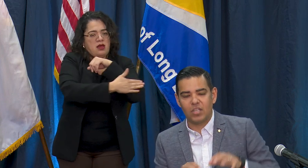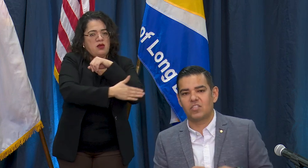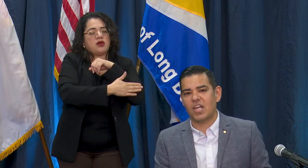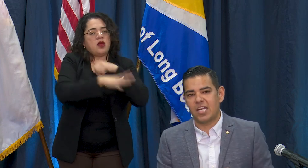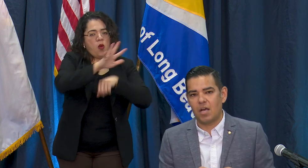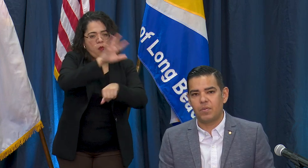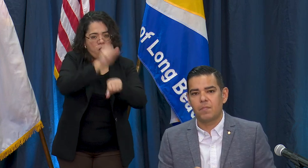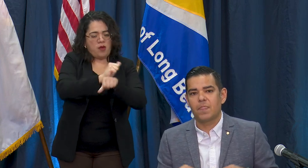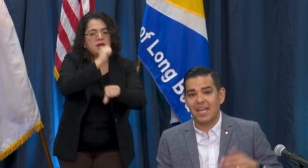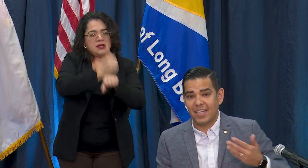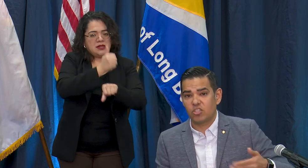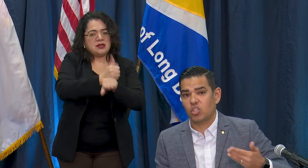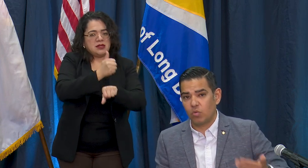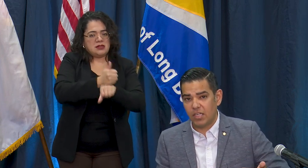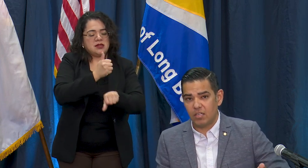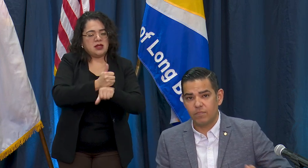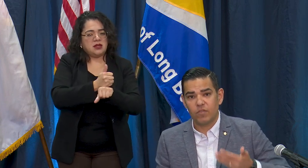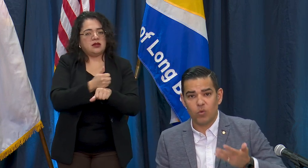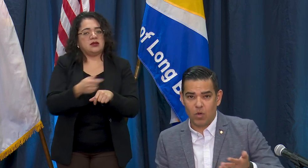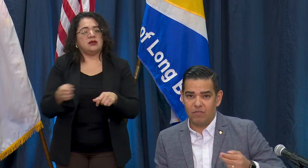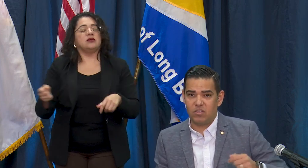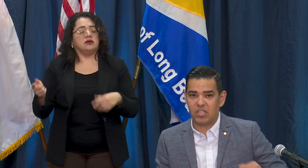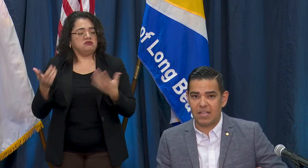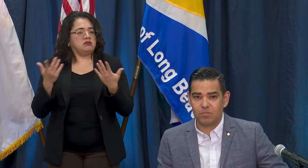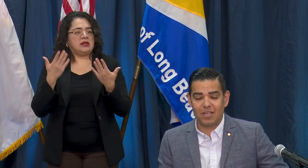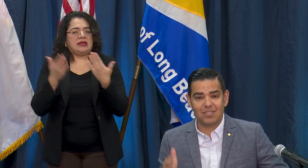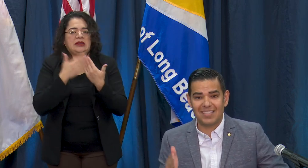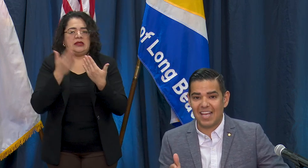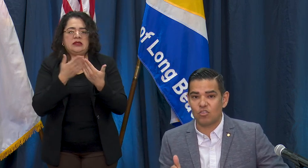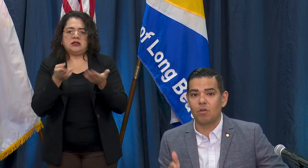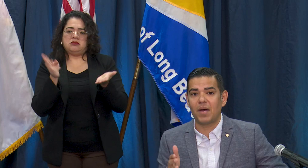you can sign up and get screened for one of these tests because the tests are by